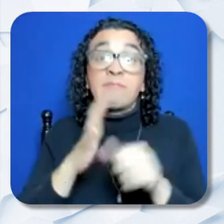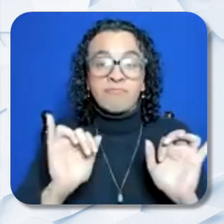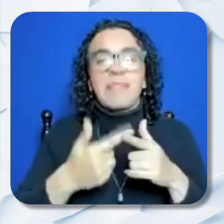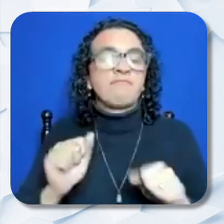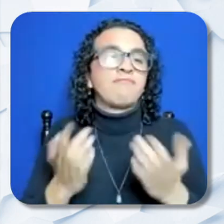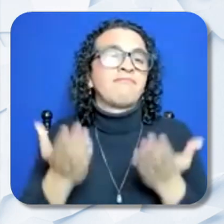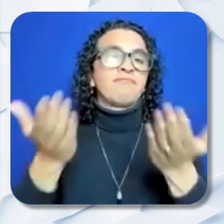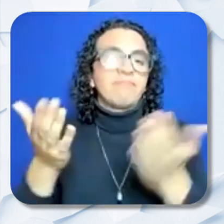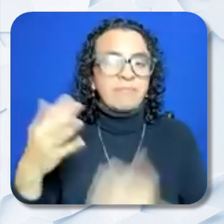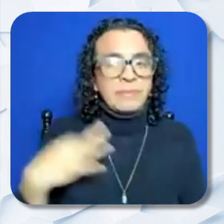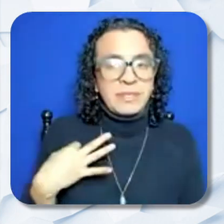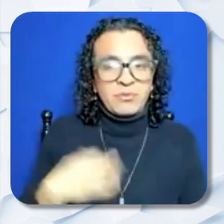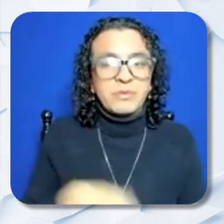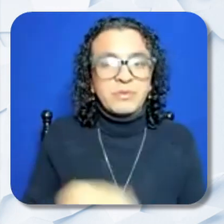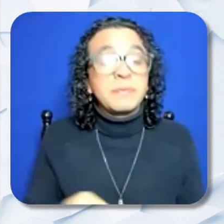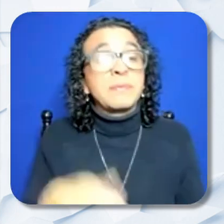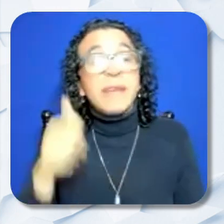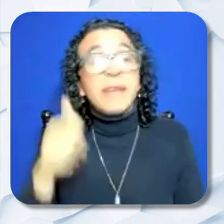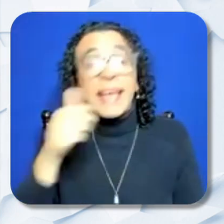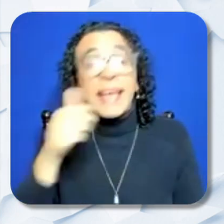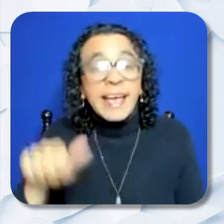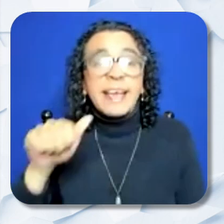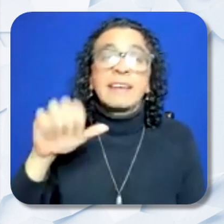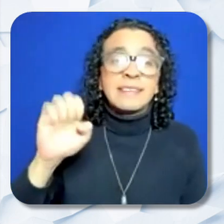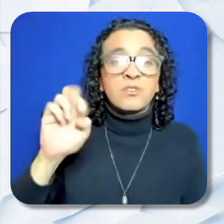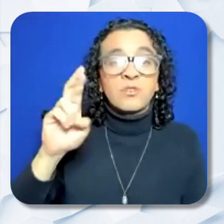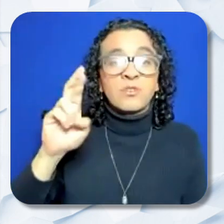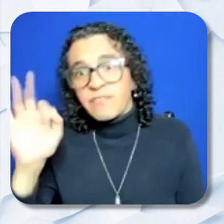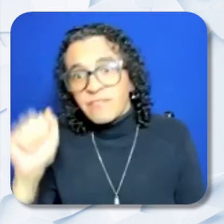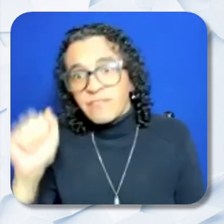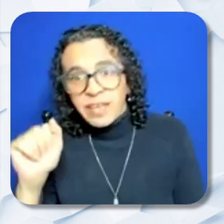Any SERL RFA Questions and answer documents will be available on the